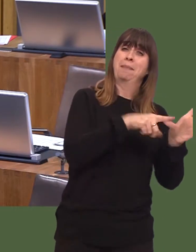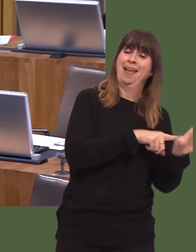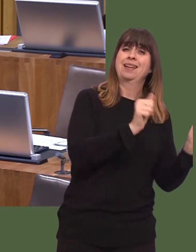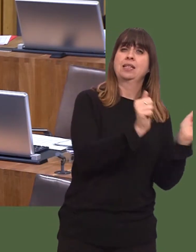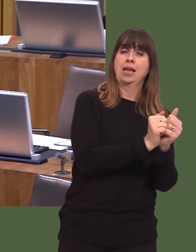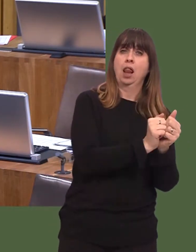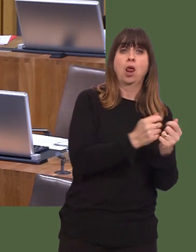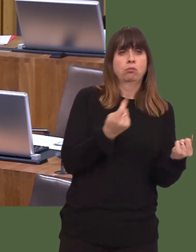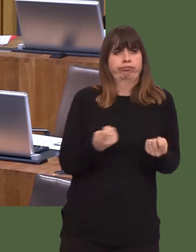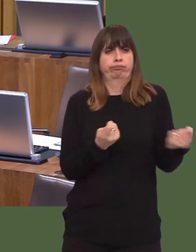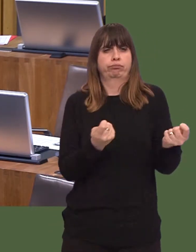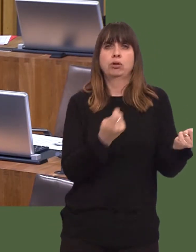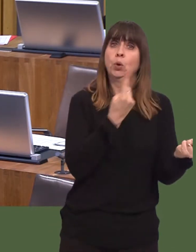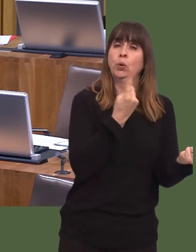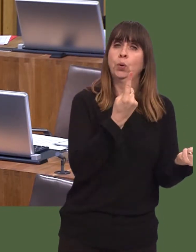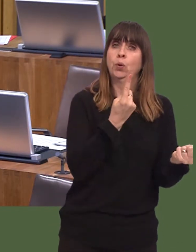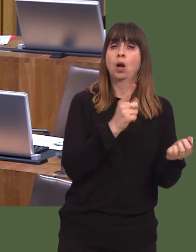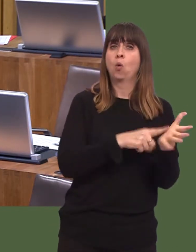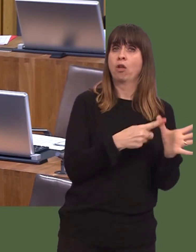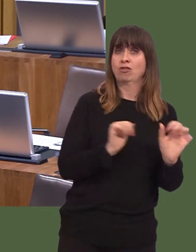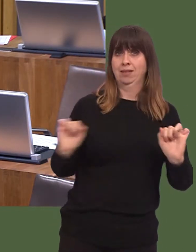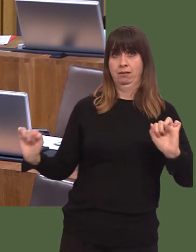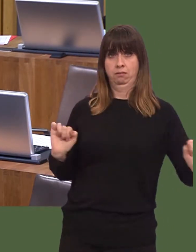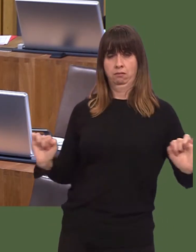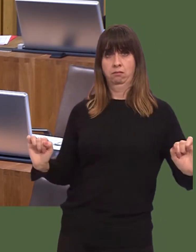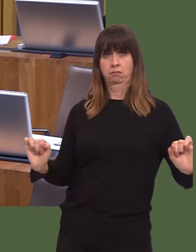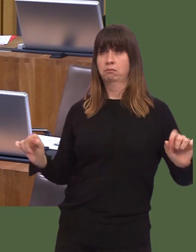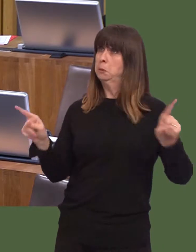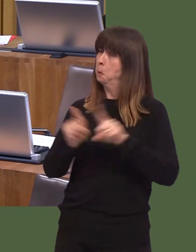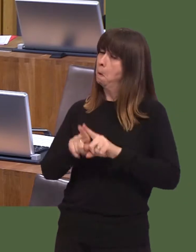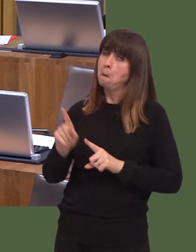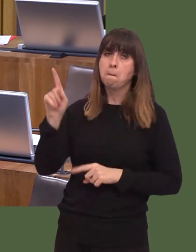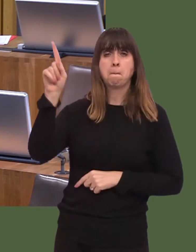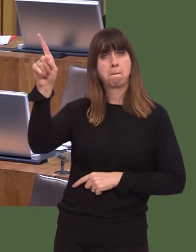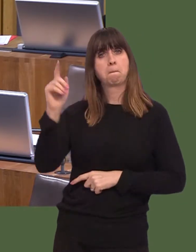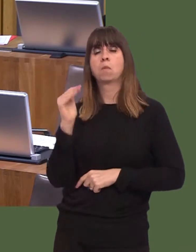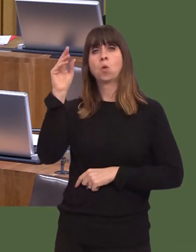Itís not something that we seek to impose; the same will apply to the north Wales growth deal.